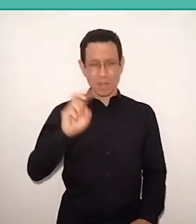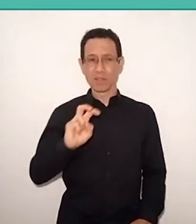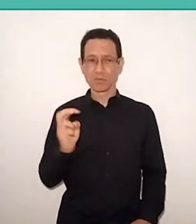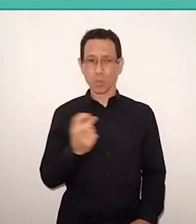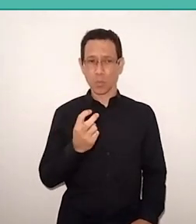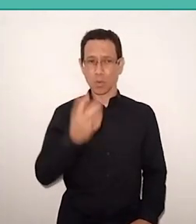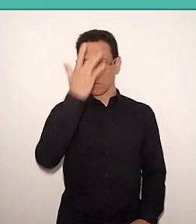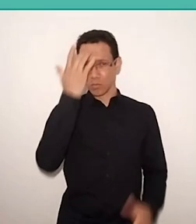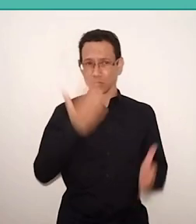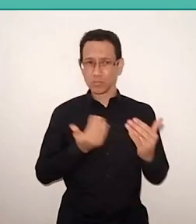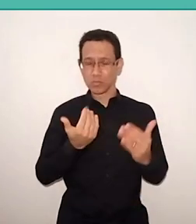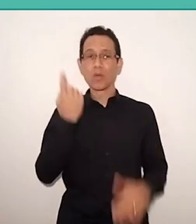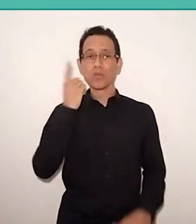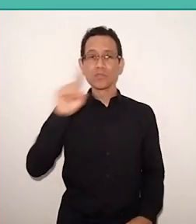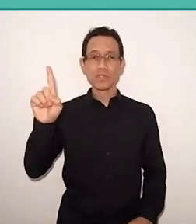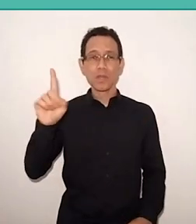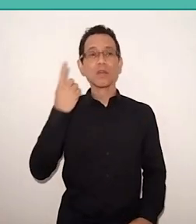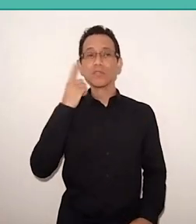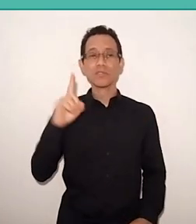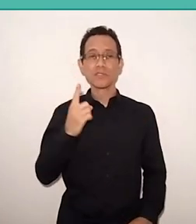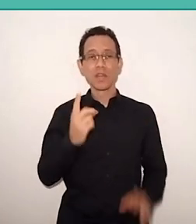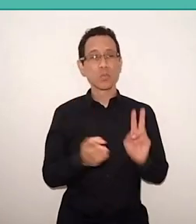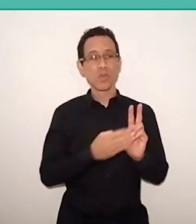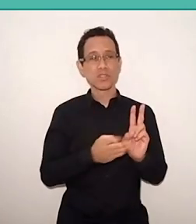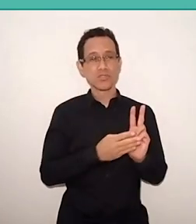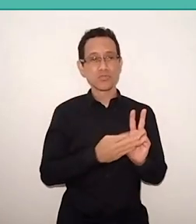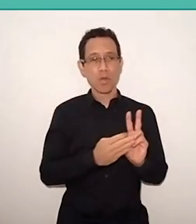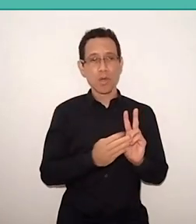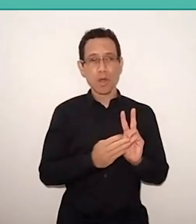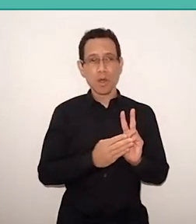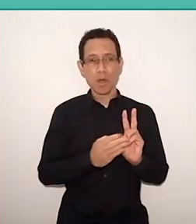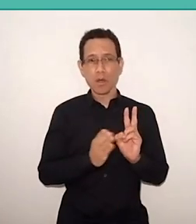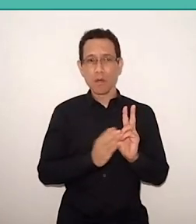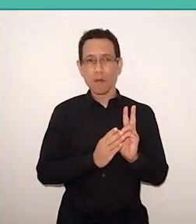just the Day of the Indian, for you to see how symbolic was the action of these young people.